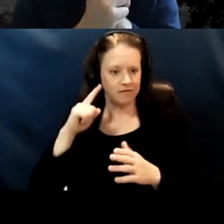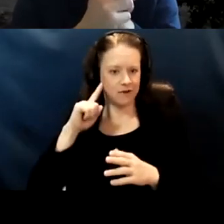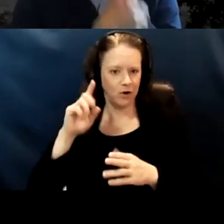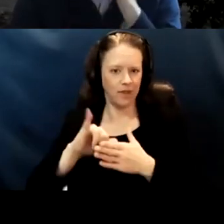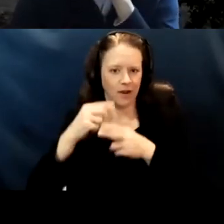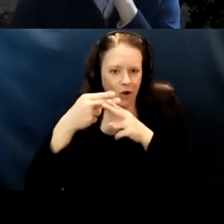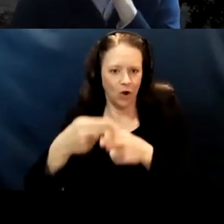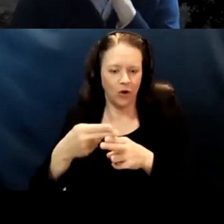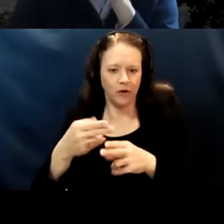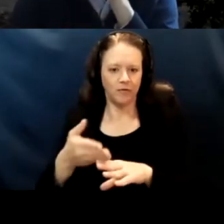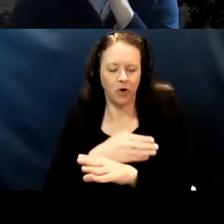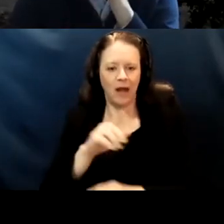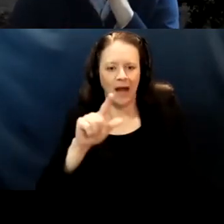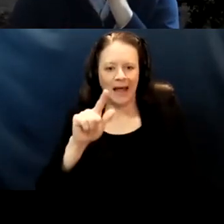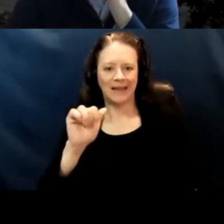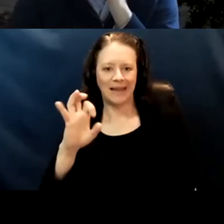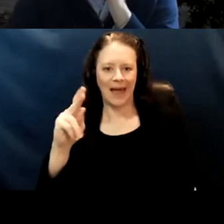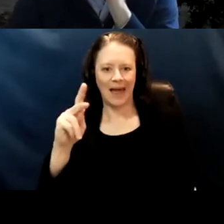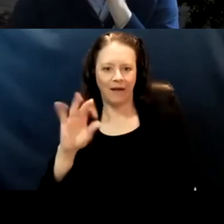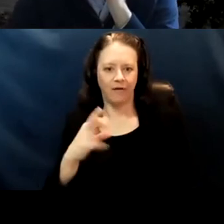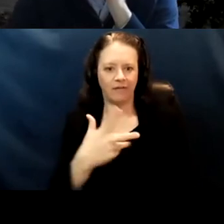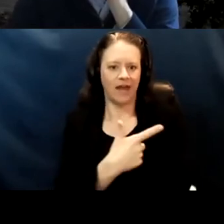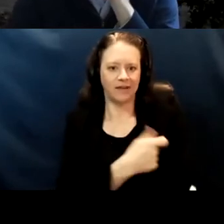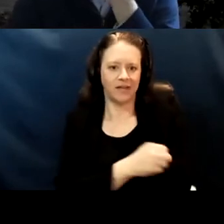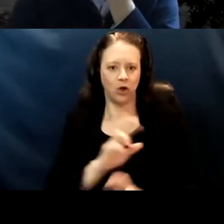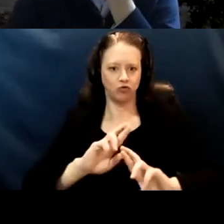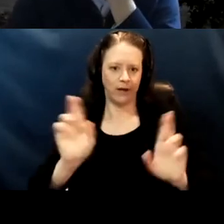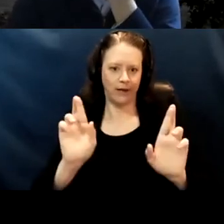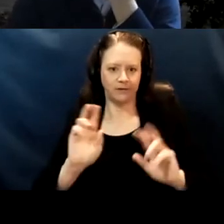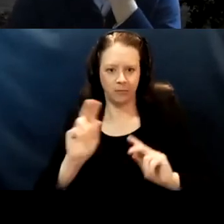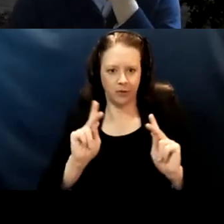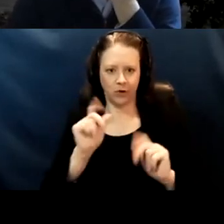Lack of vaccine readiness that people just aren't ready for it yet. Right?